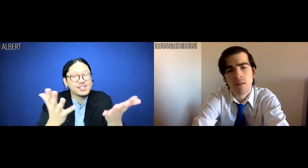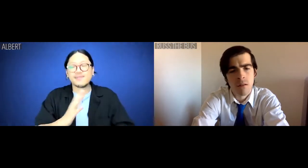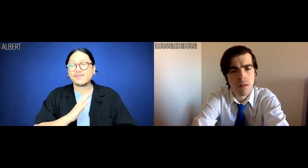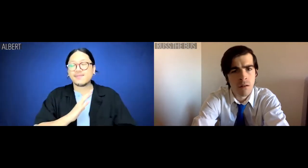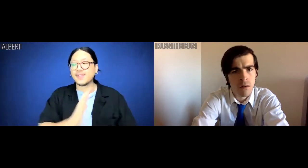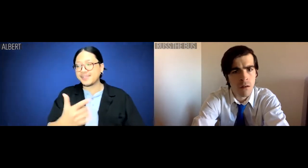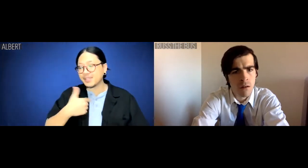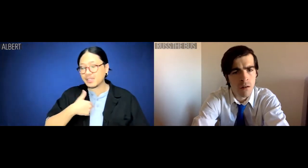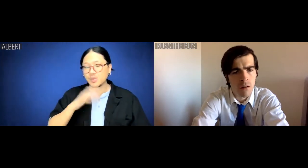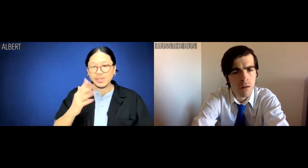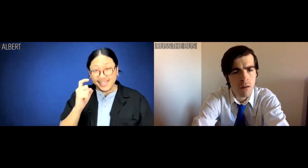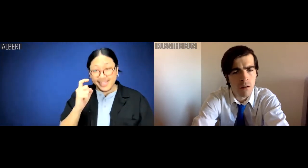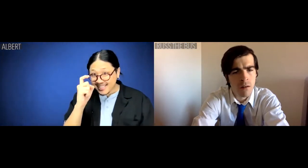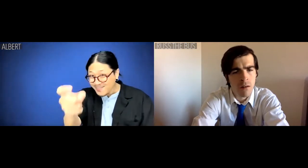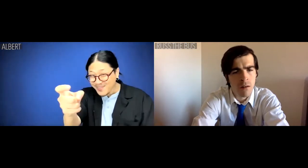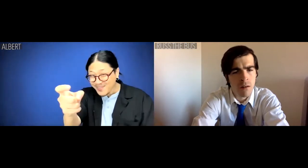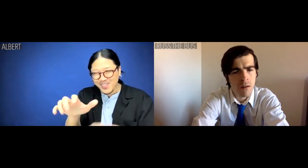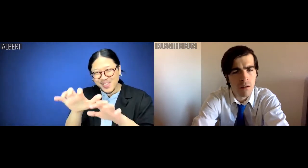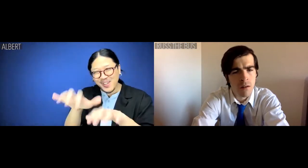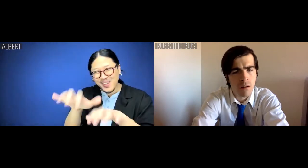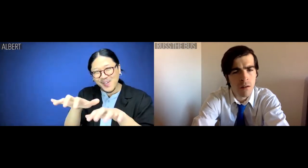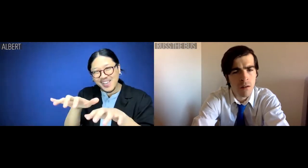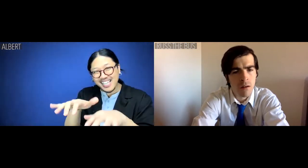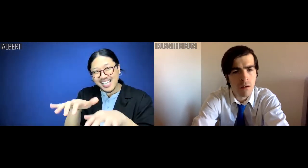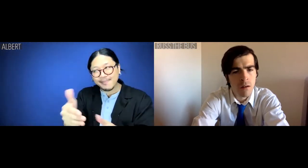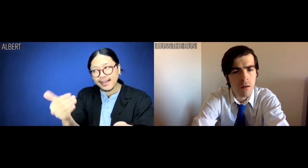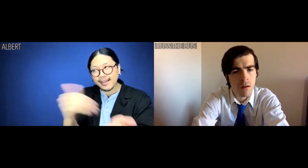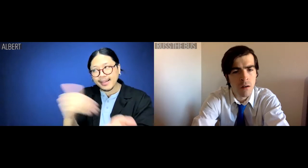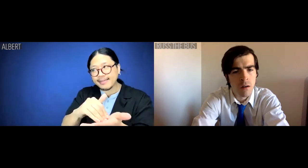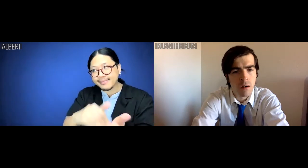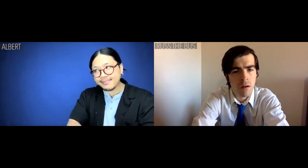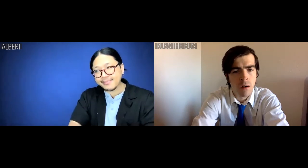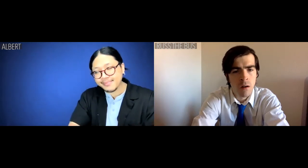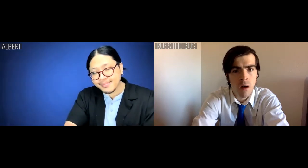So, fine. I will give you my code. Again.